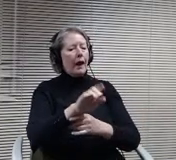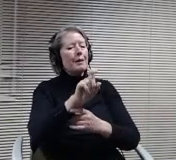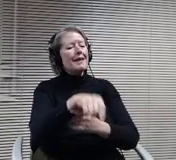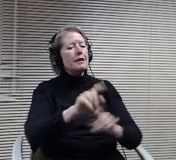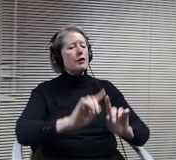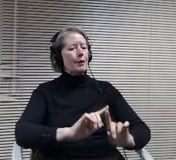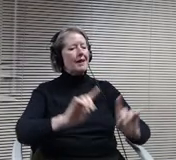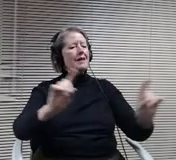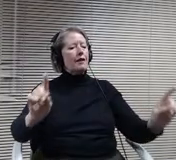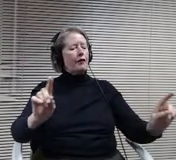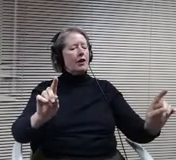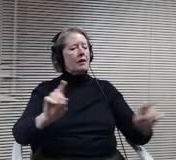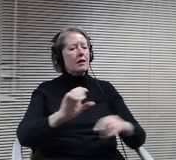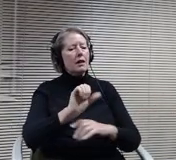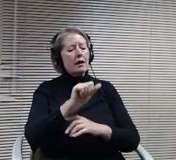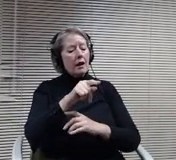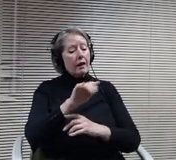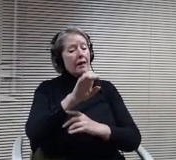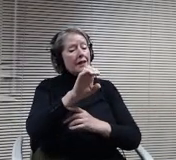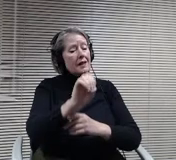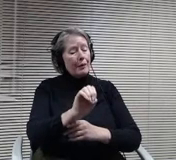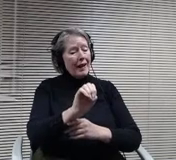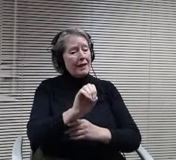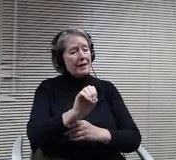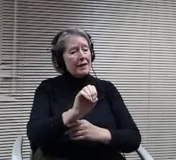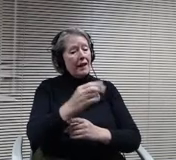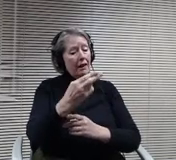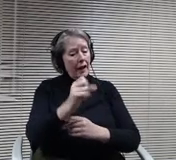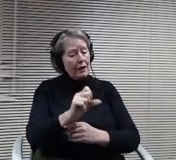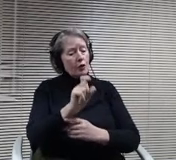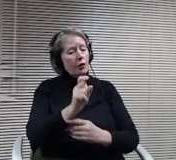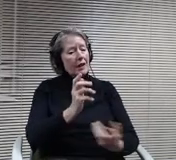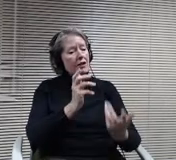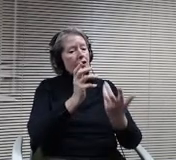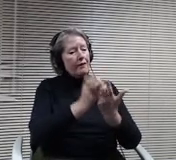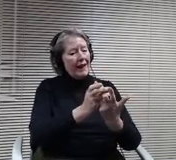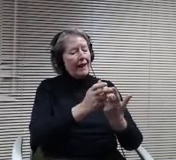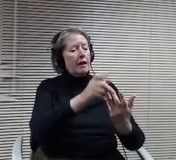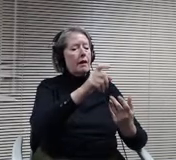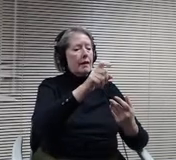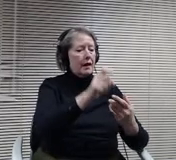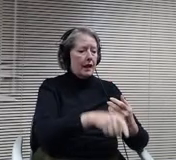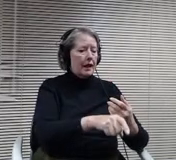program needs. And I think that is a significant change over my time, is that just have a traditional classroom. You just